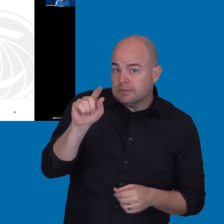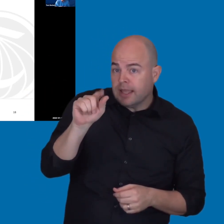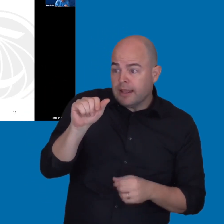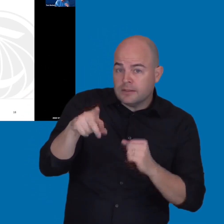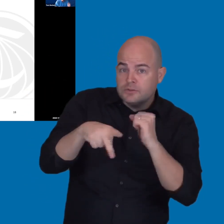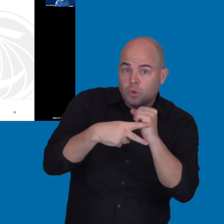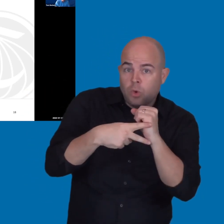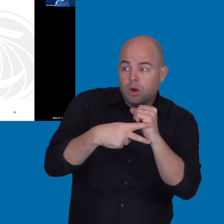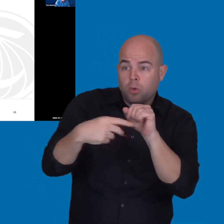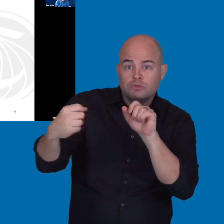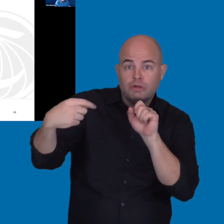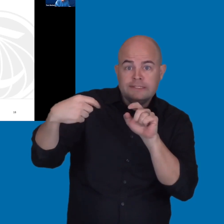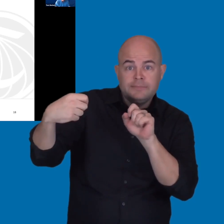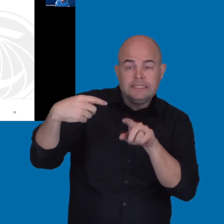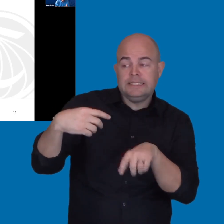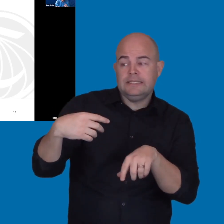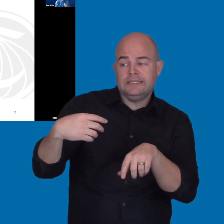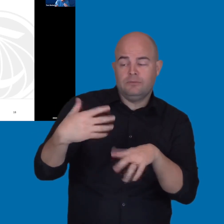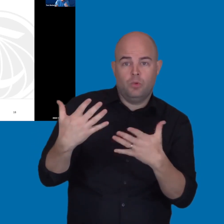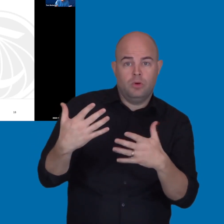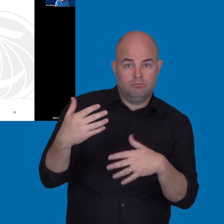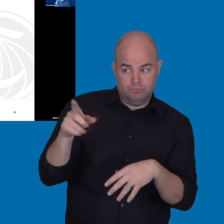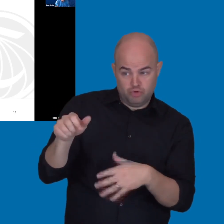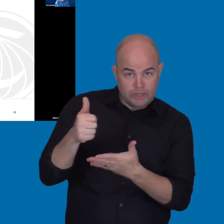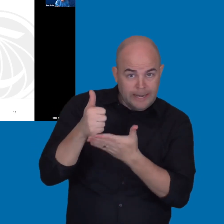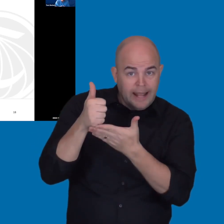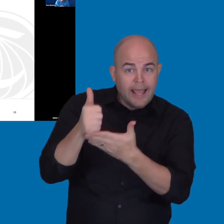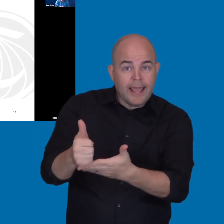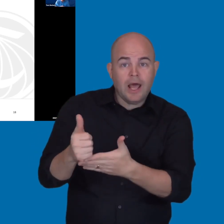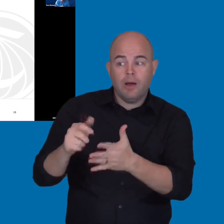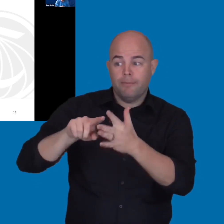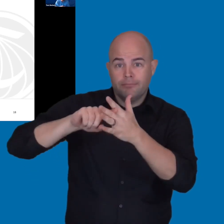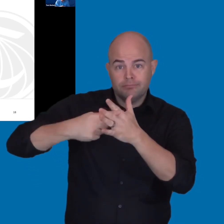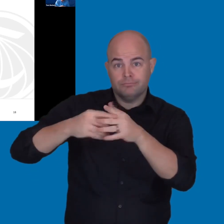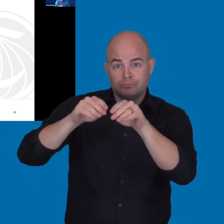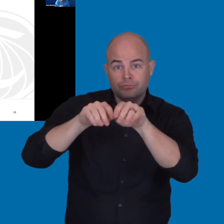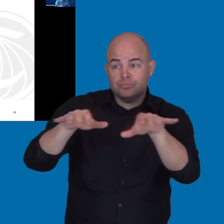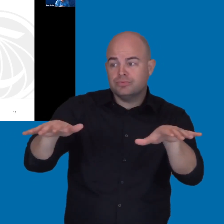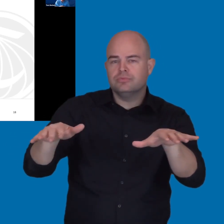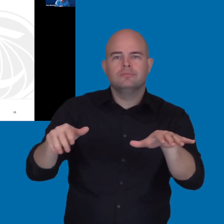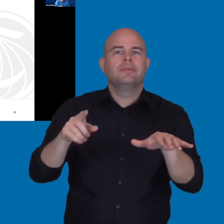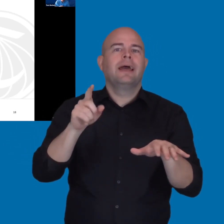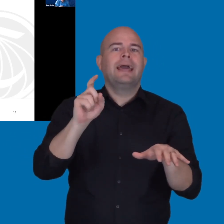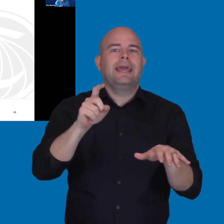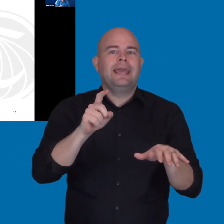Or do you need help with implementing this? Do we need to provision a server to support it?